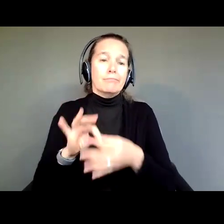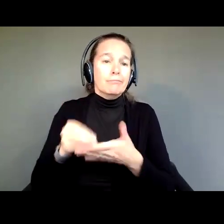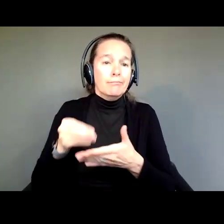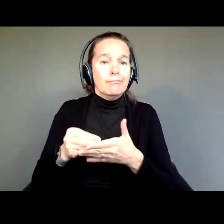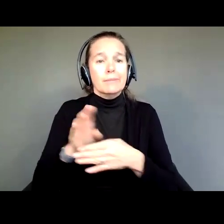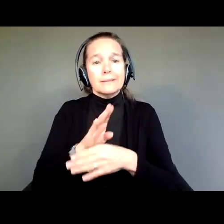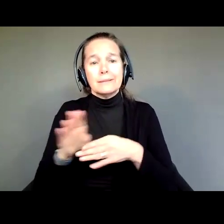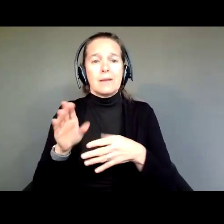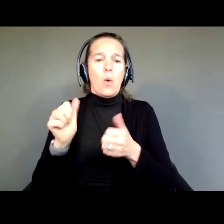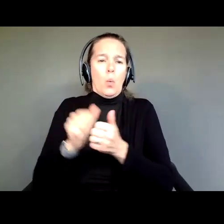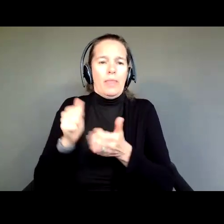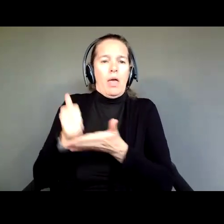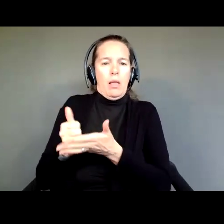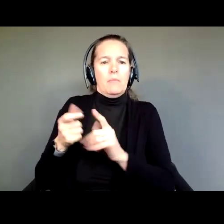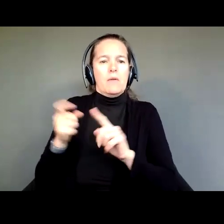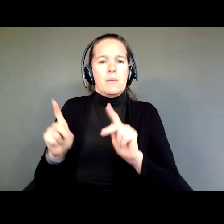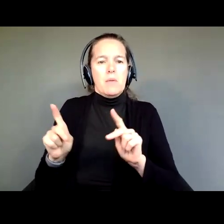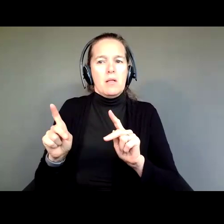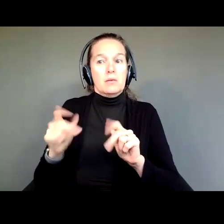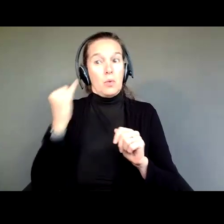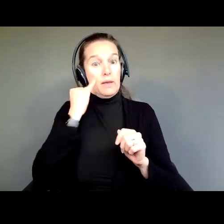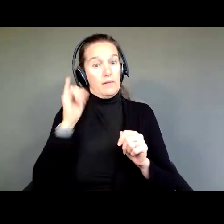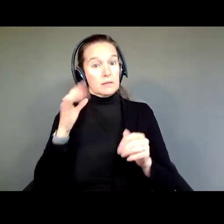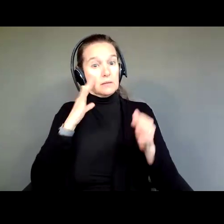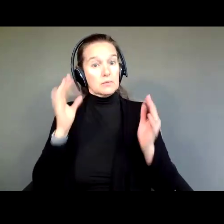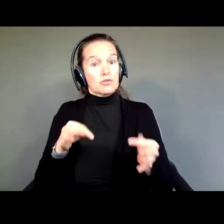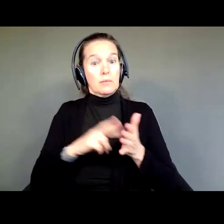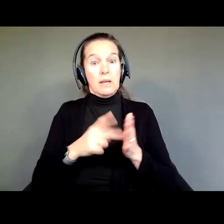Well, if that's the situation, do you need a guardian if you can do it when you get that help?